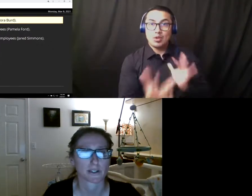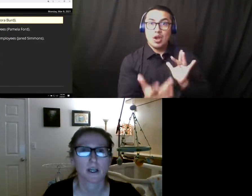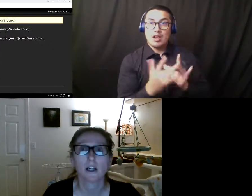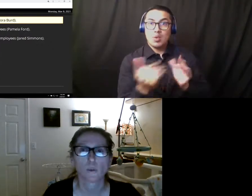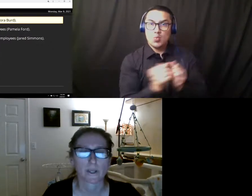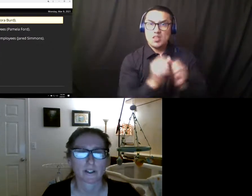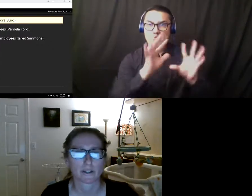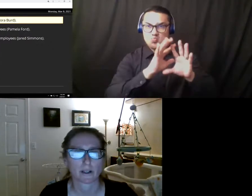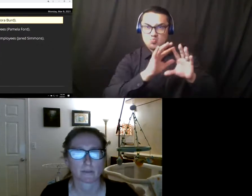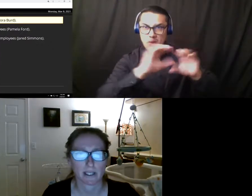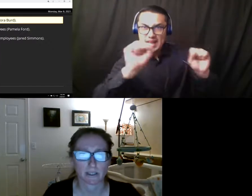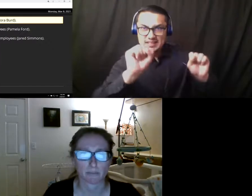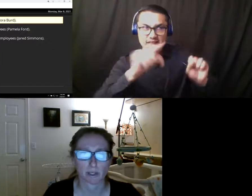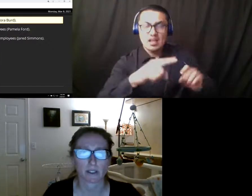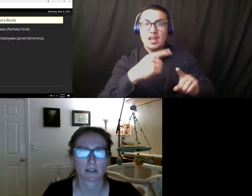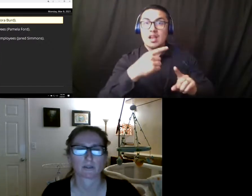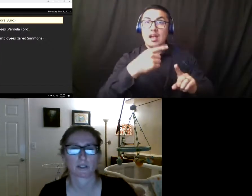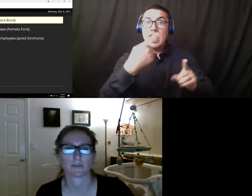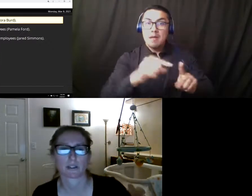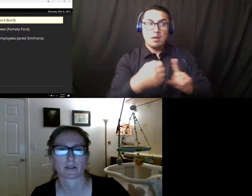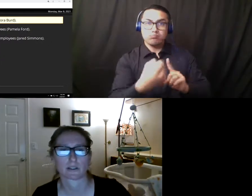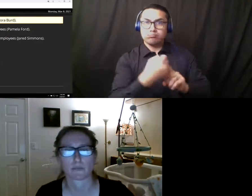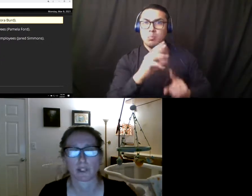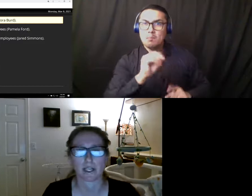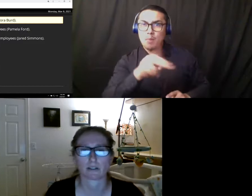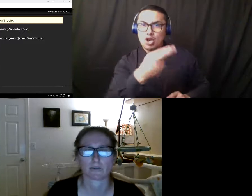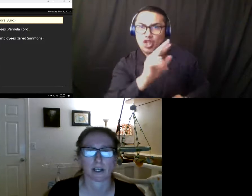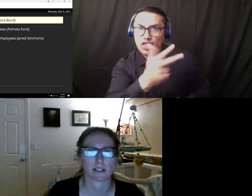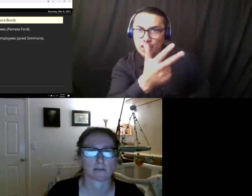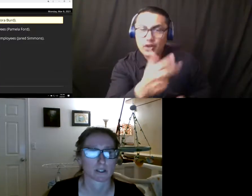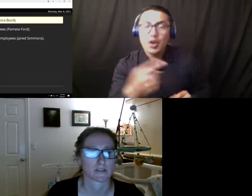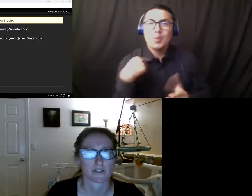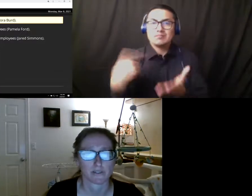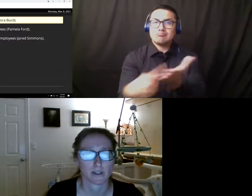We issued our demands to bargain over the effects of this plan. on Friday, March 5th.